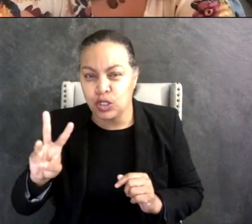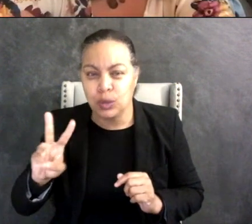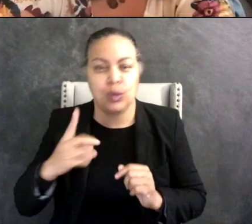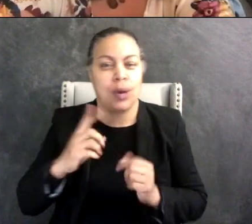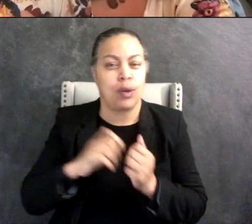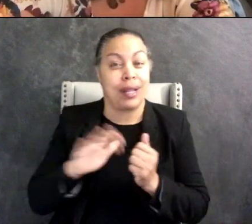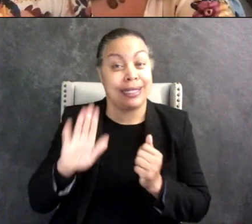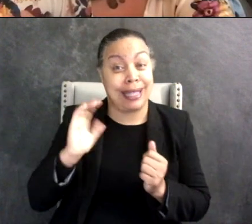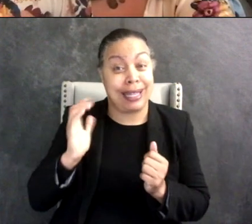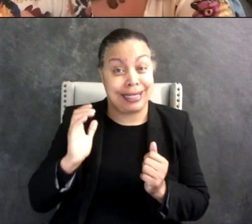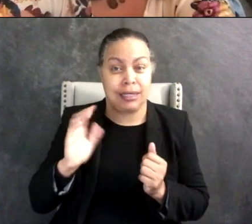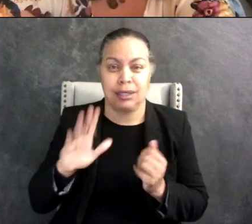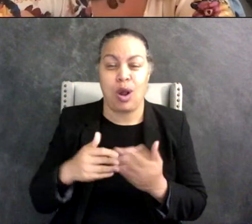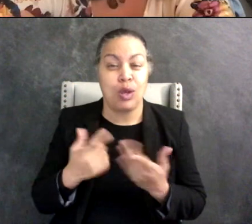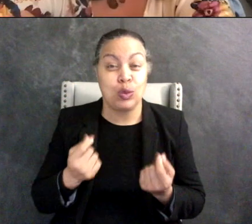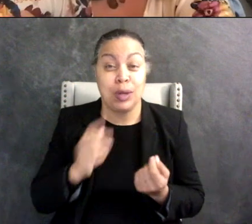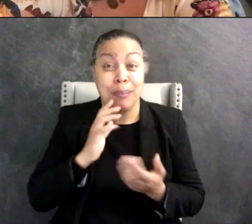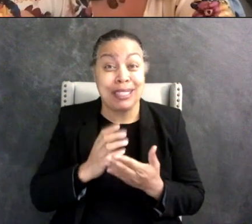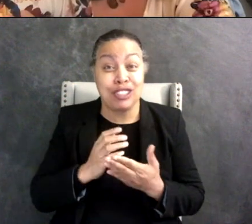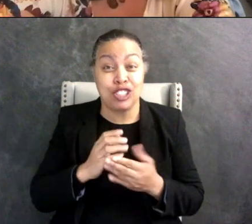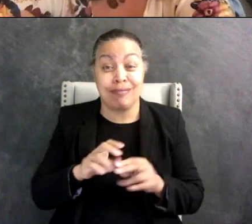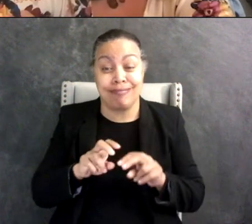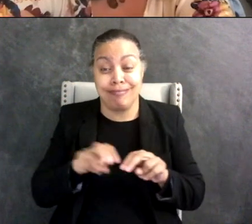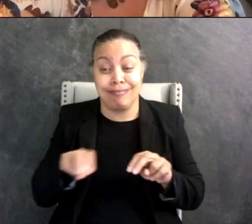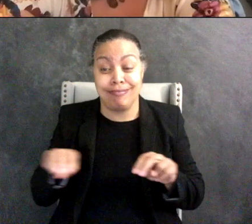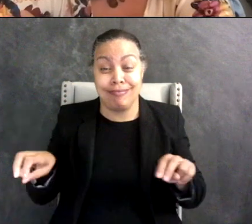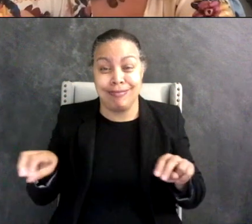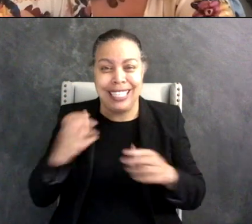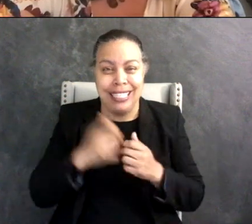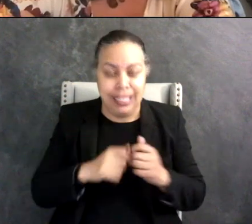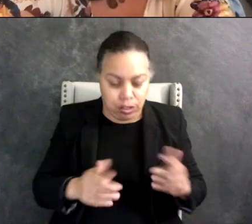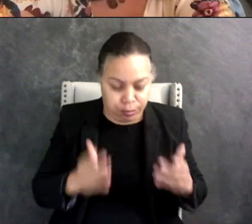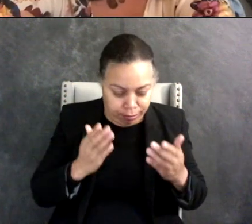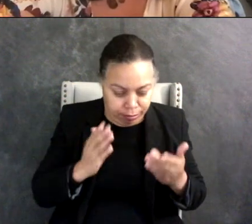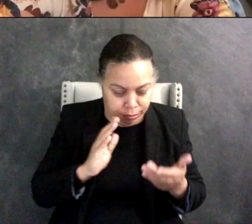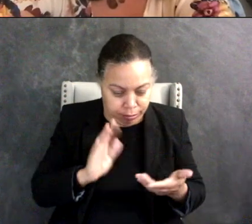pictures are sitting side by side and they're on their individual devices and it looks like